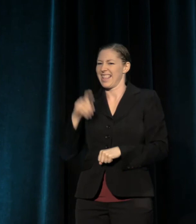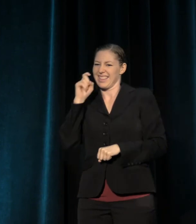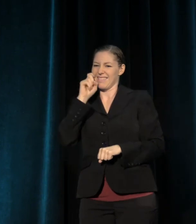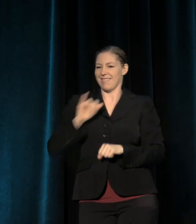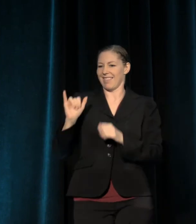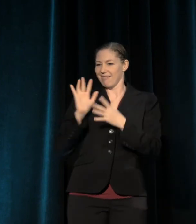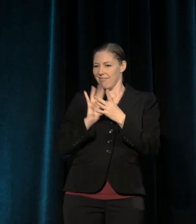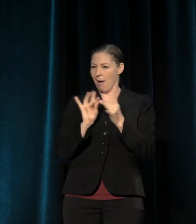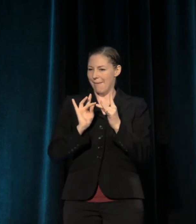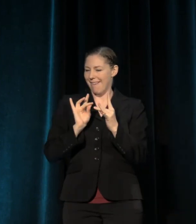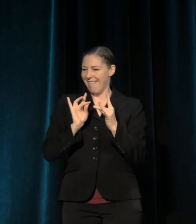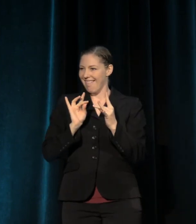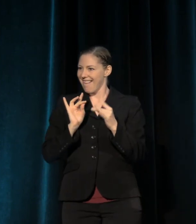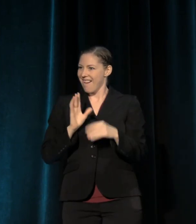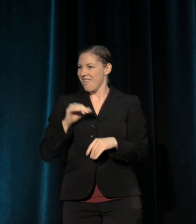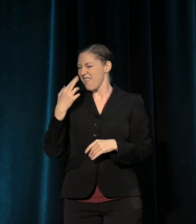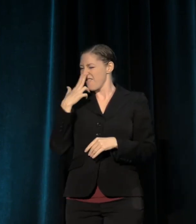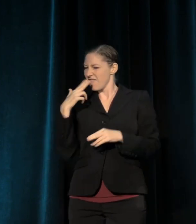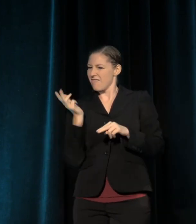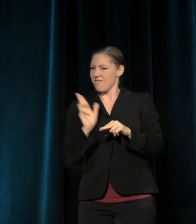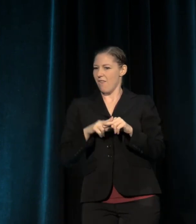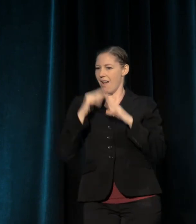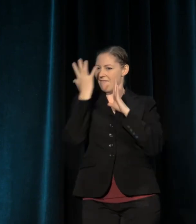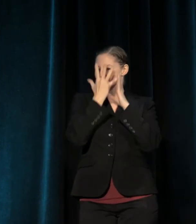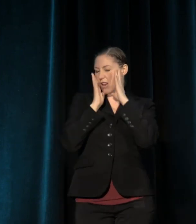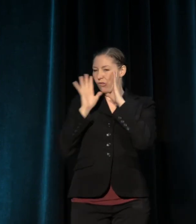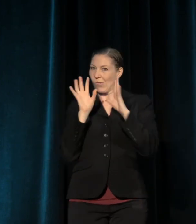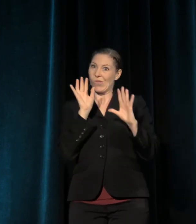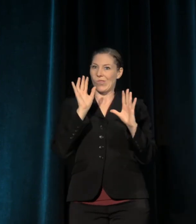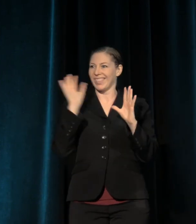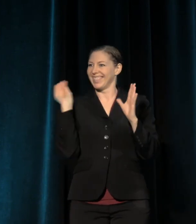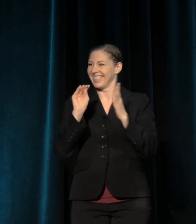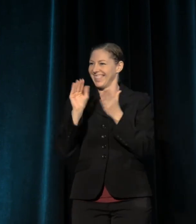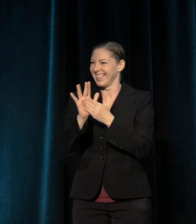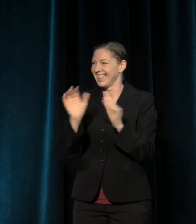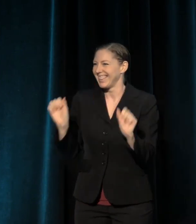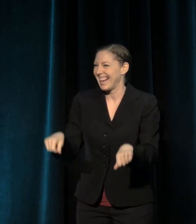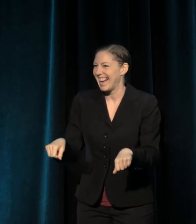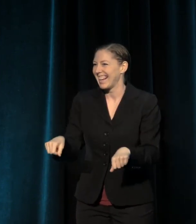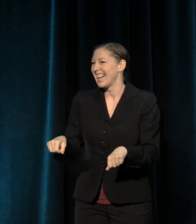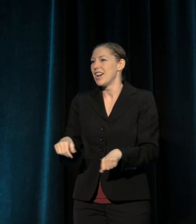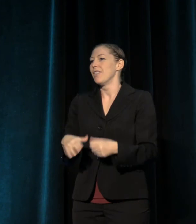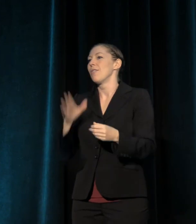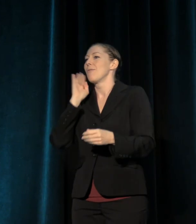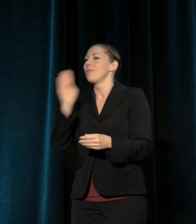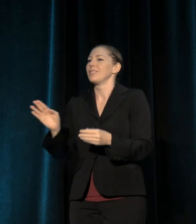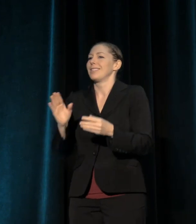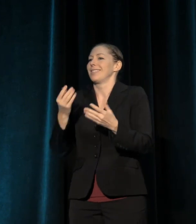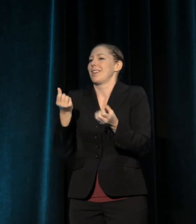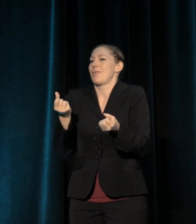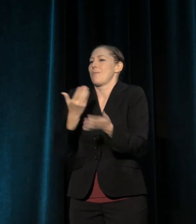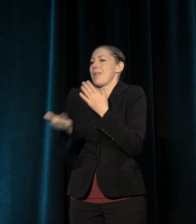or fun emoji, or something like that, but you can truly just type in a dollar amount; we'll be quite happy about that.